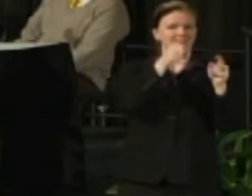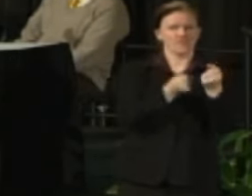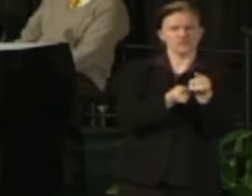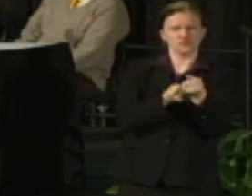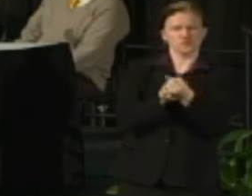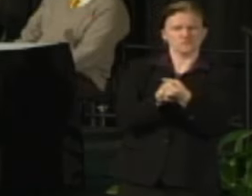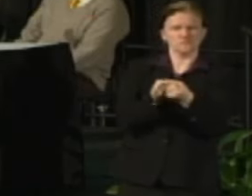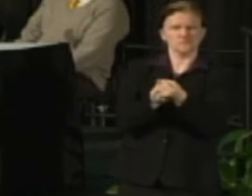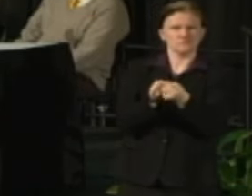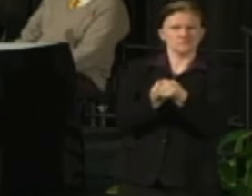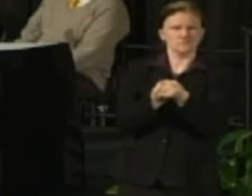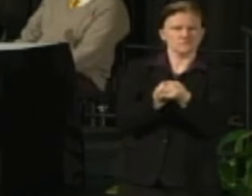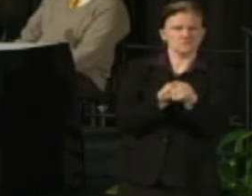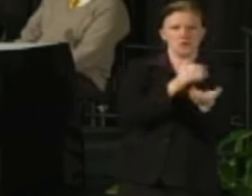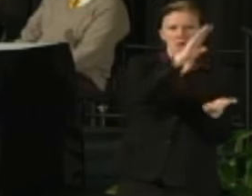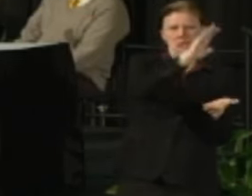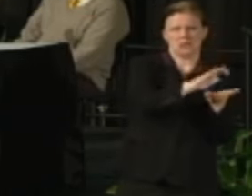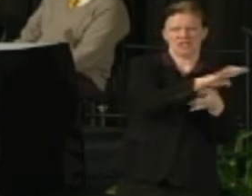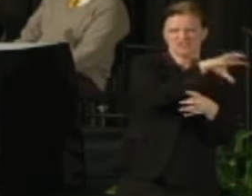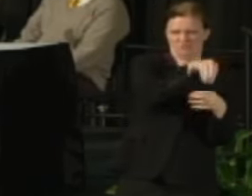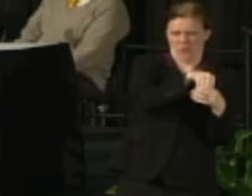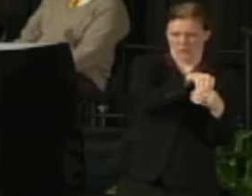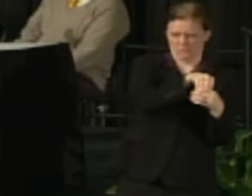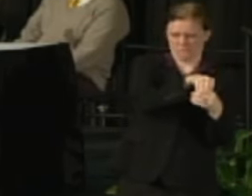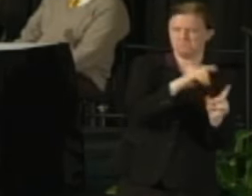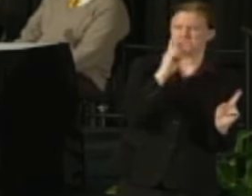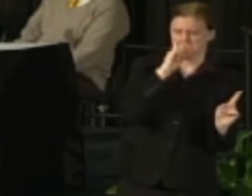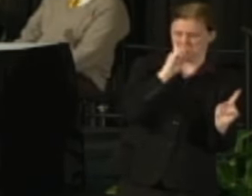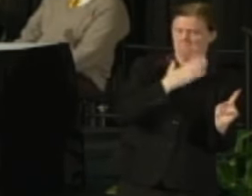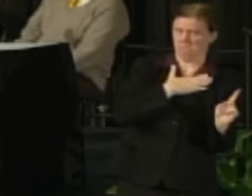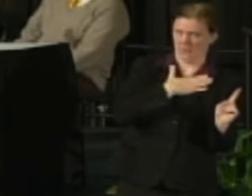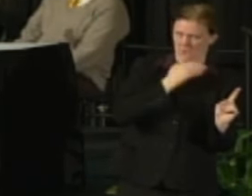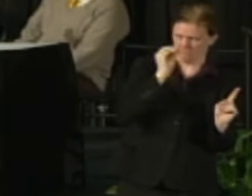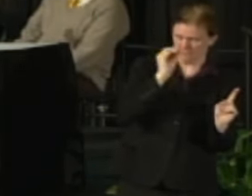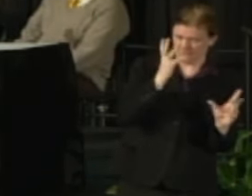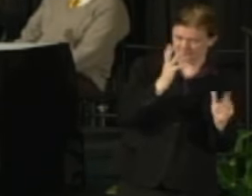I think that's the driver behind that and those are some of the arguments.